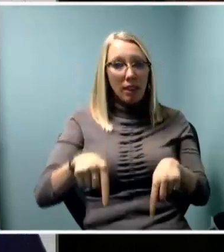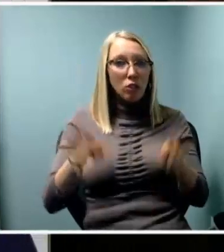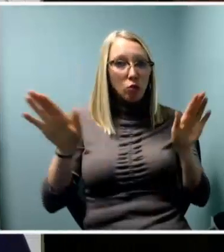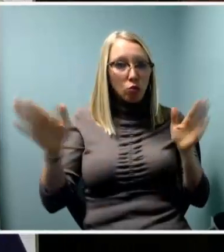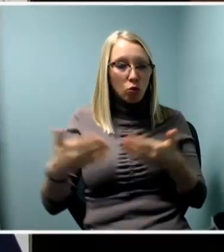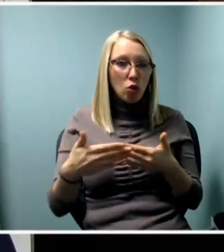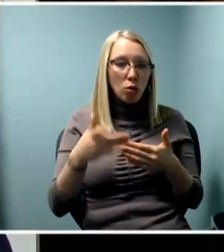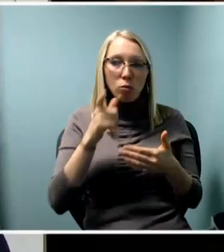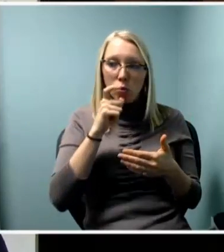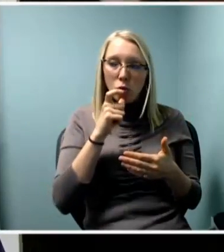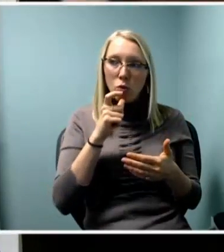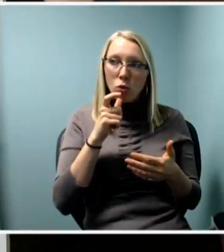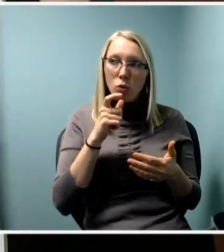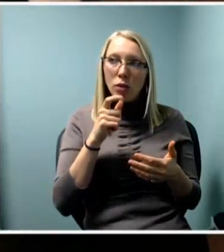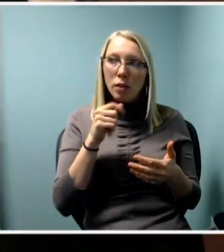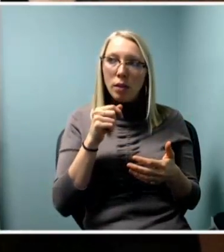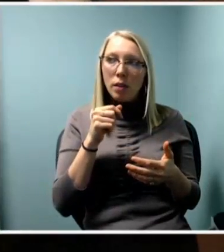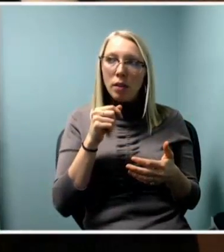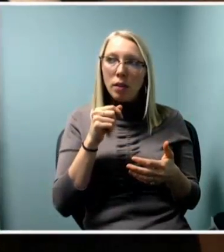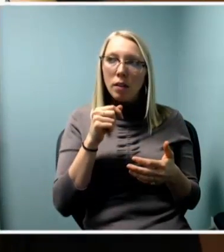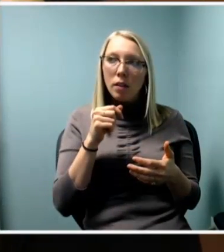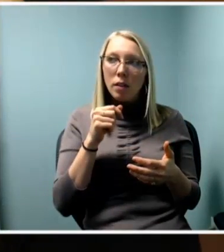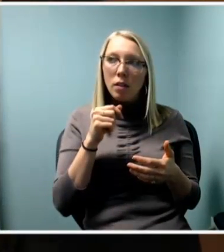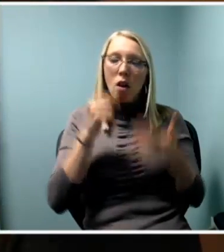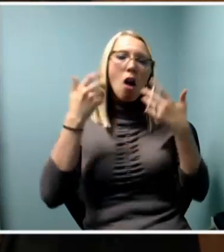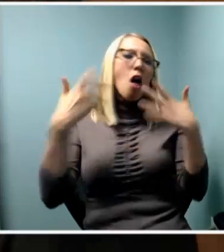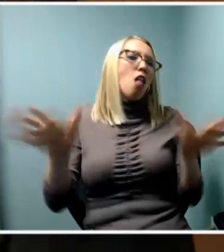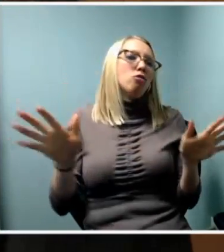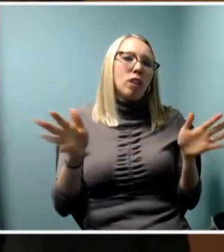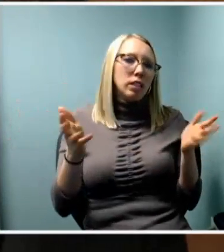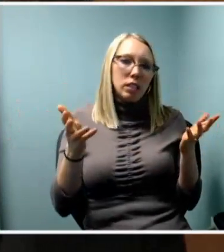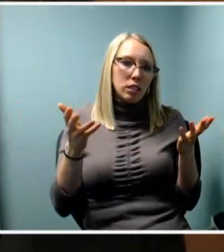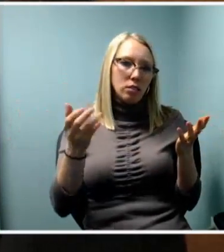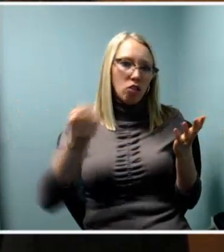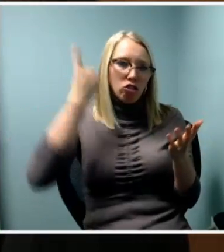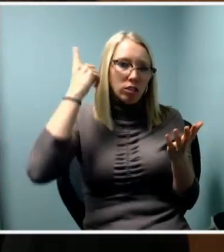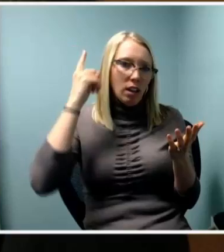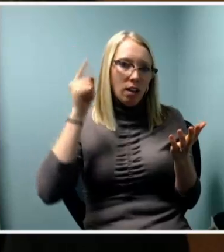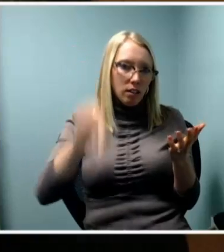who are already the converted-- I think there was a little mention of this earlier today